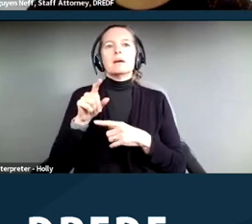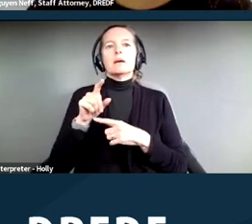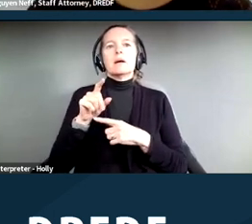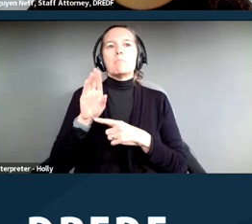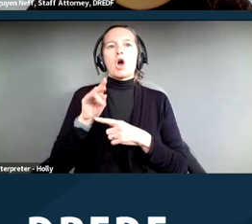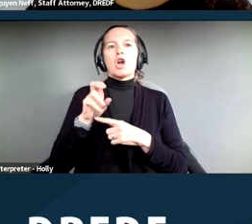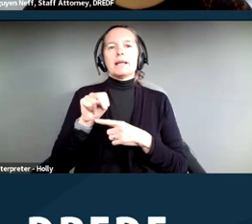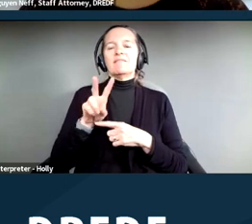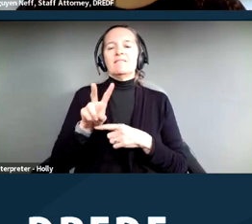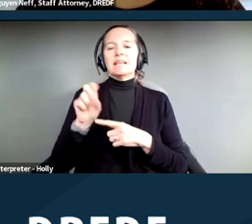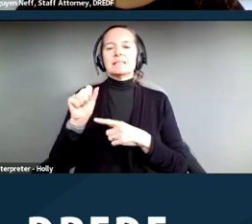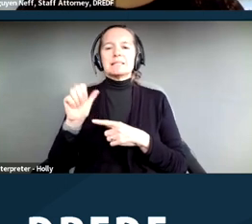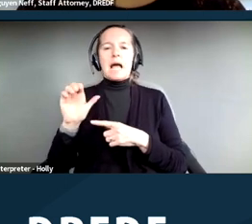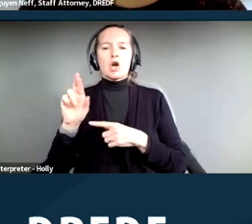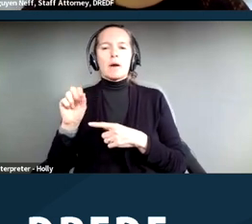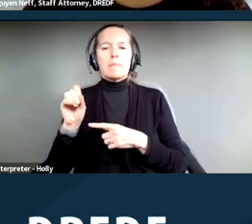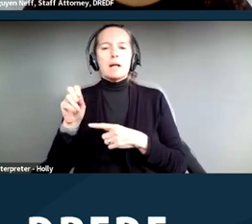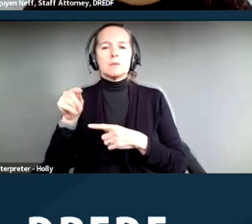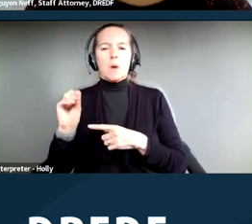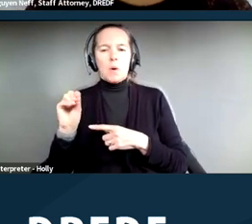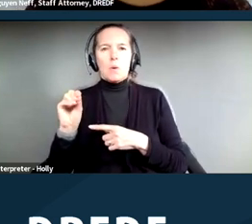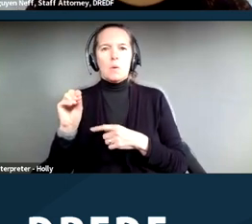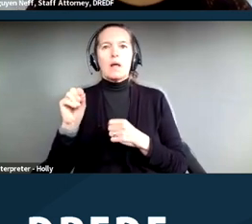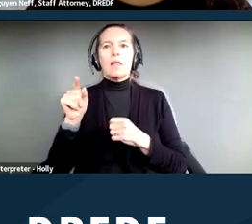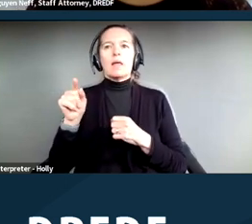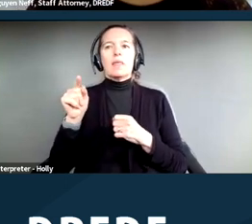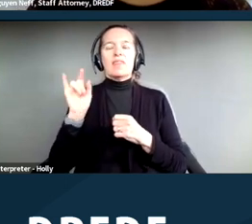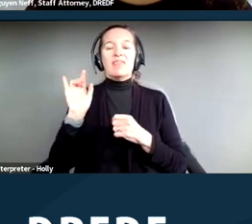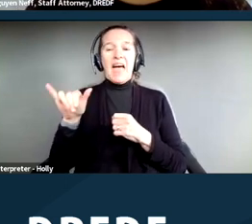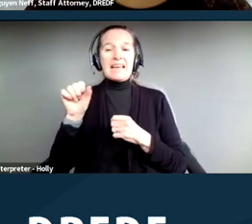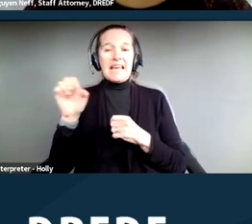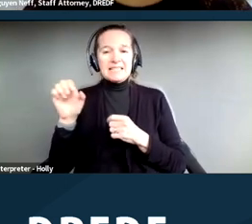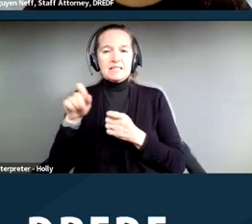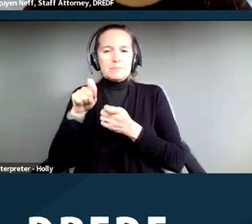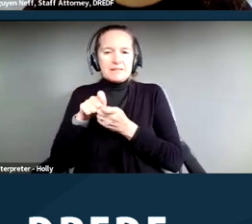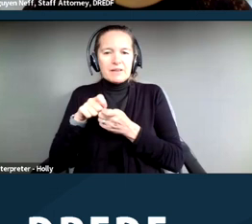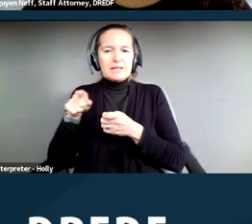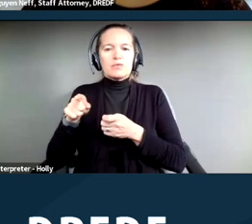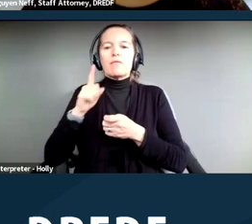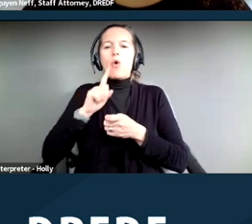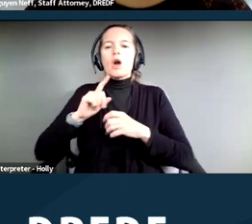anything a public entity does, in this case it was specific to maintaining sidewalks. The maintenance